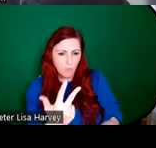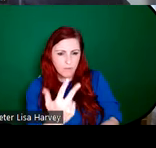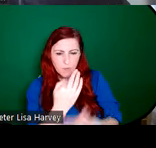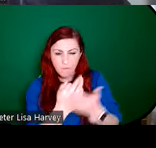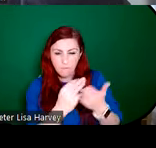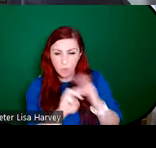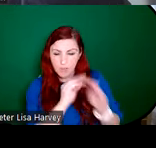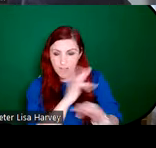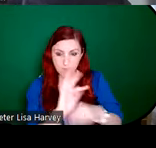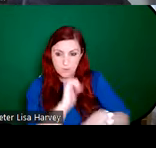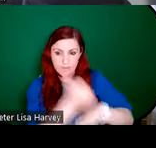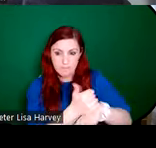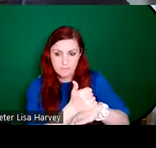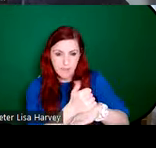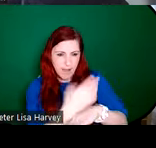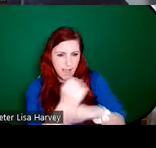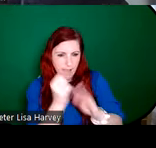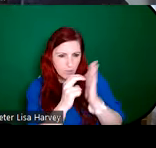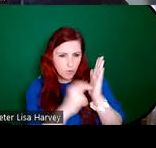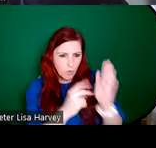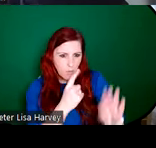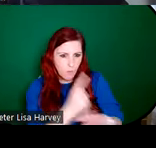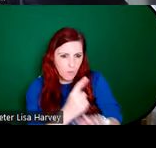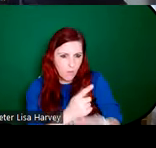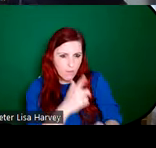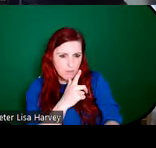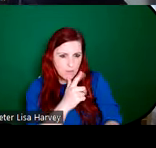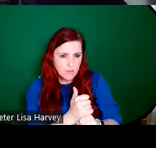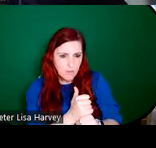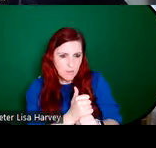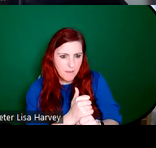there's a note there about halfway down where it says "carriage of cartoons for